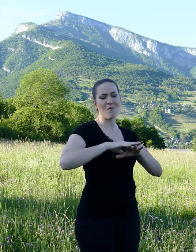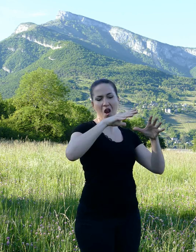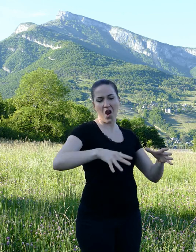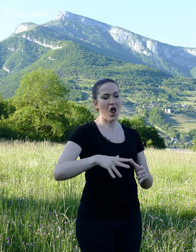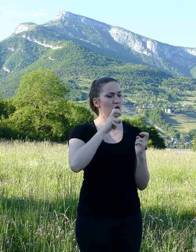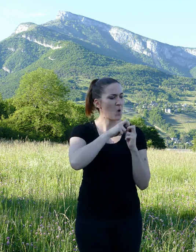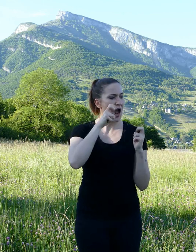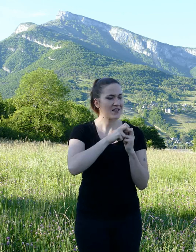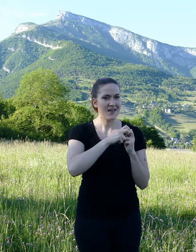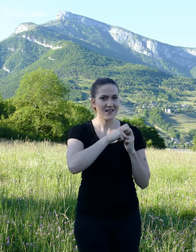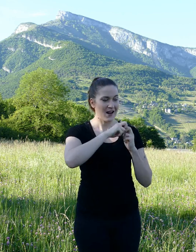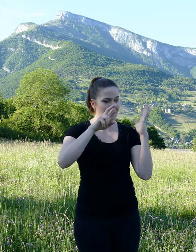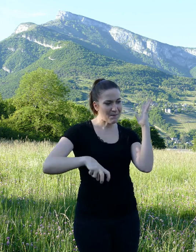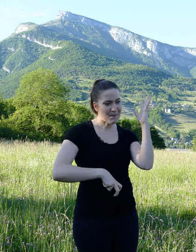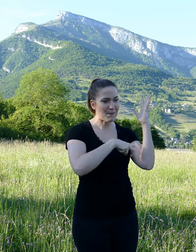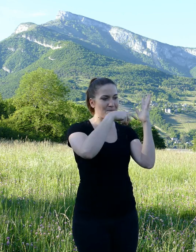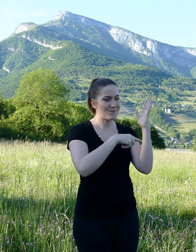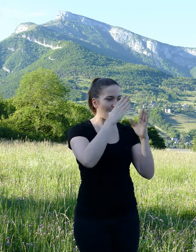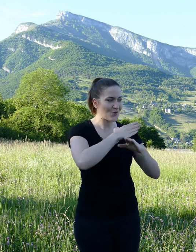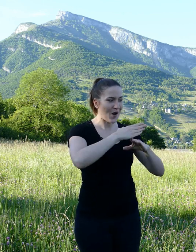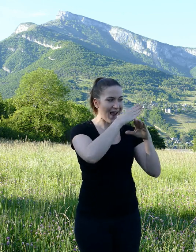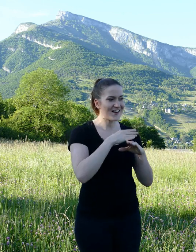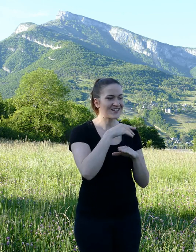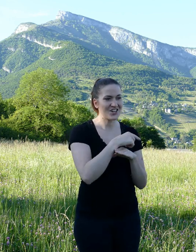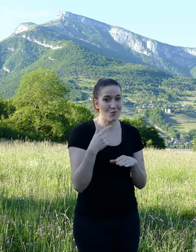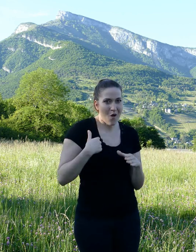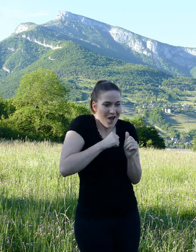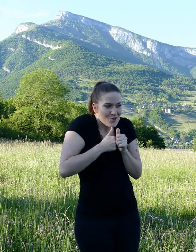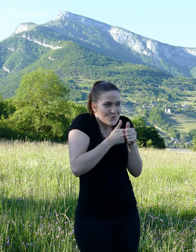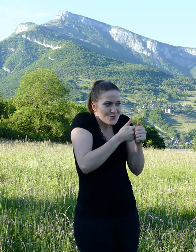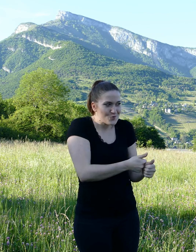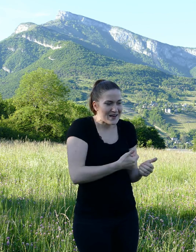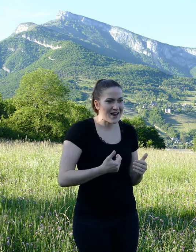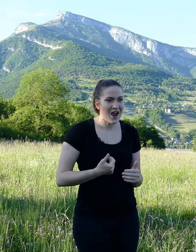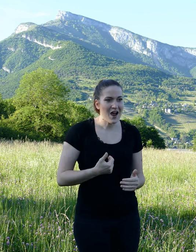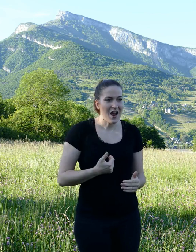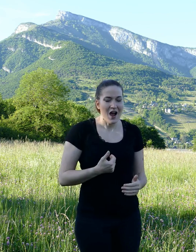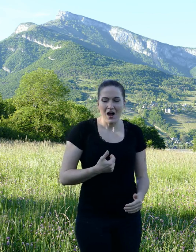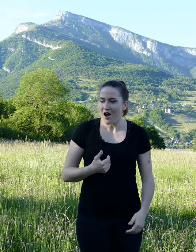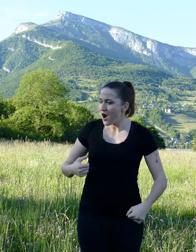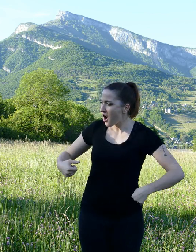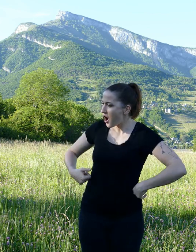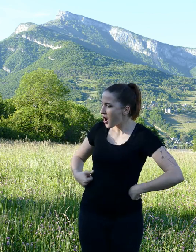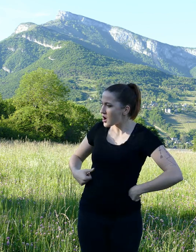" Good lord of nuts "thought Diabou, " I always thought I was careful, I realize I was tricked by a gerbil ".